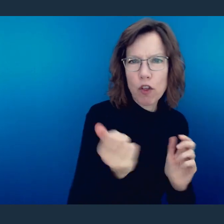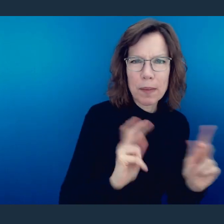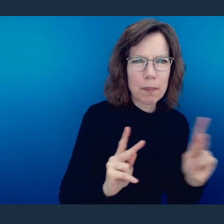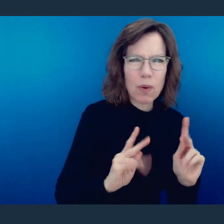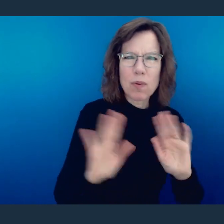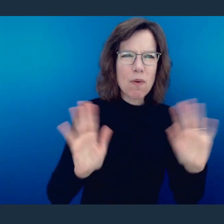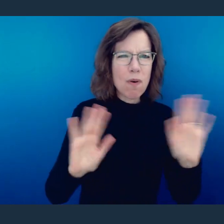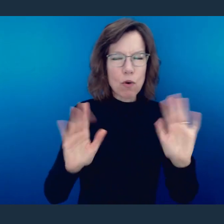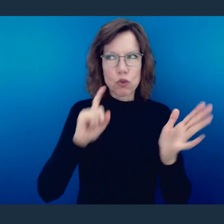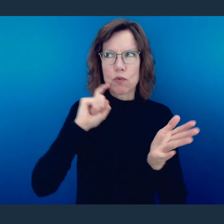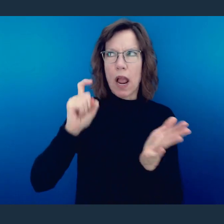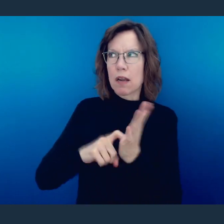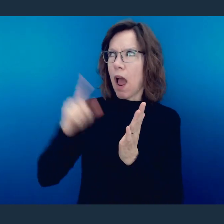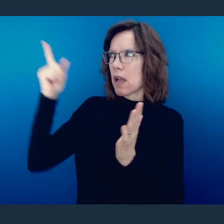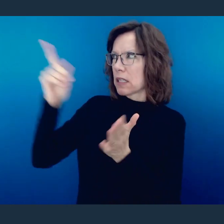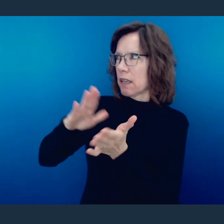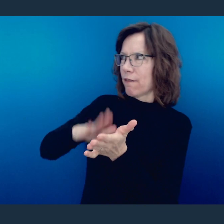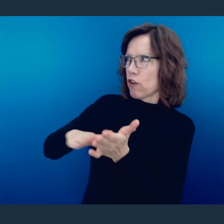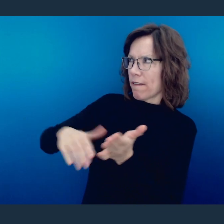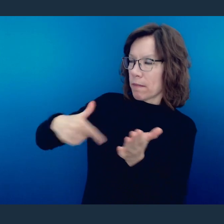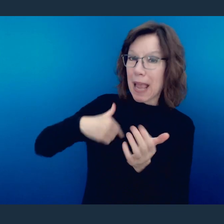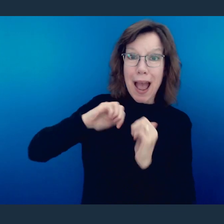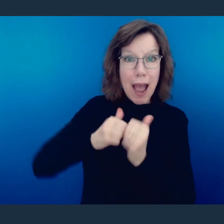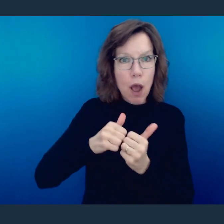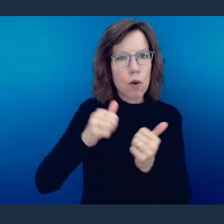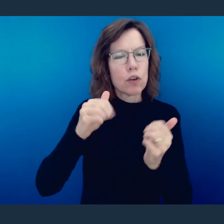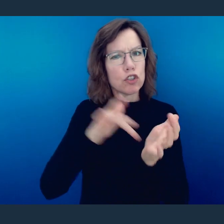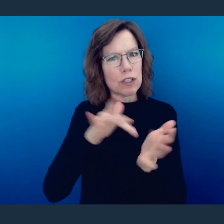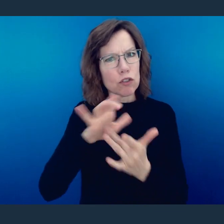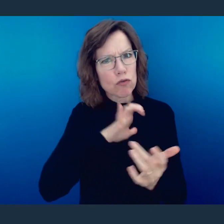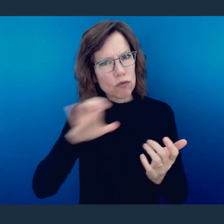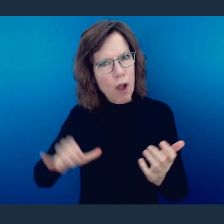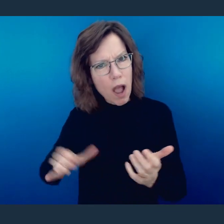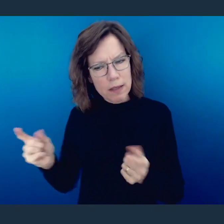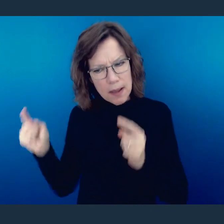that was given on your behalf through the death, burial, and resurrection of Jesus Christ,